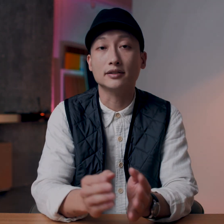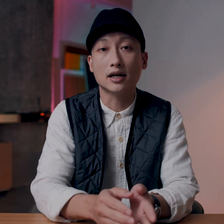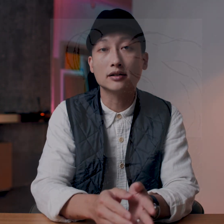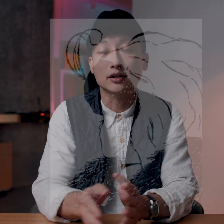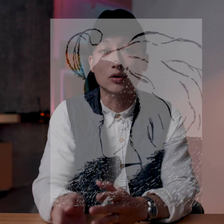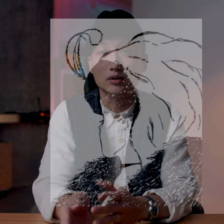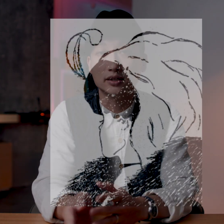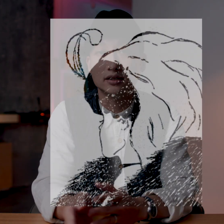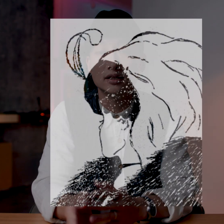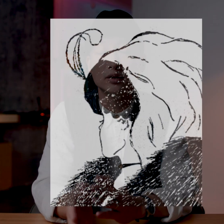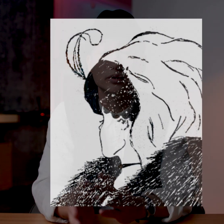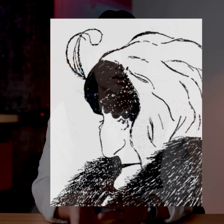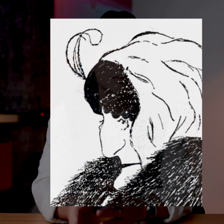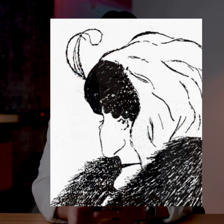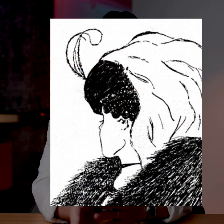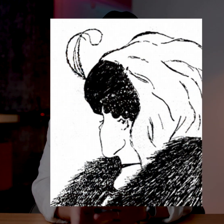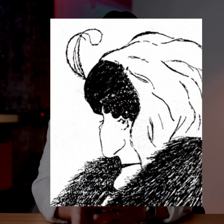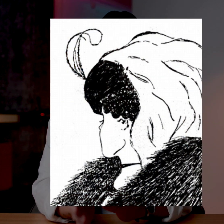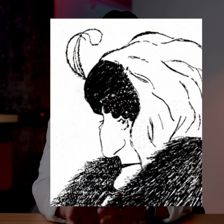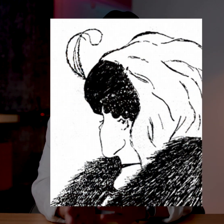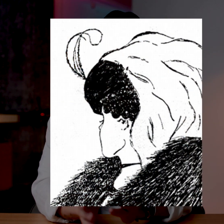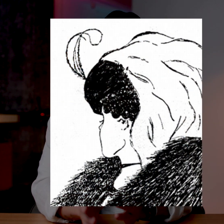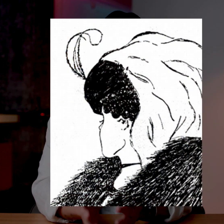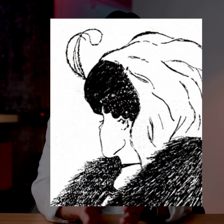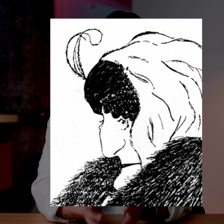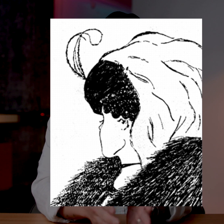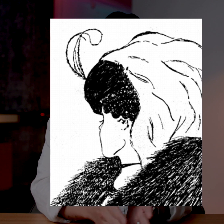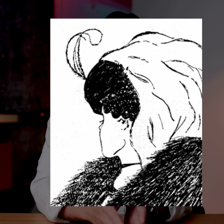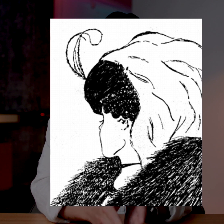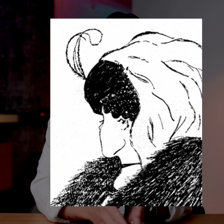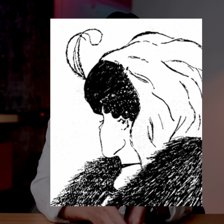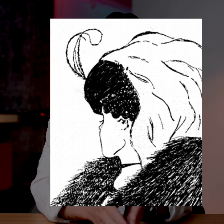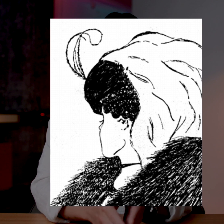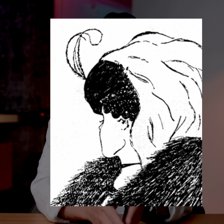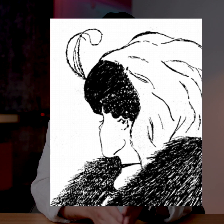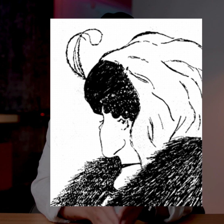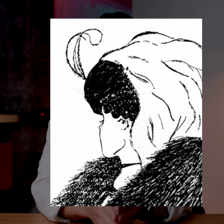a young and old lady really depending on where your eyes focuses on and your eyes are having